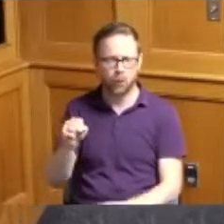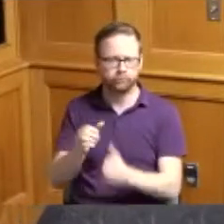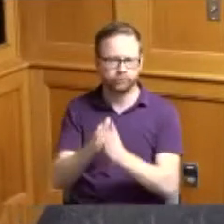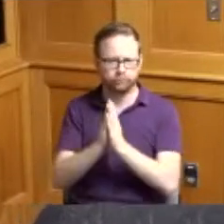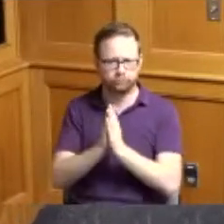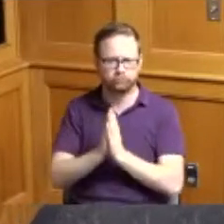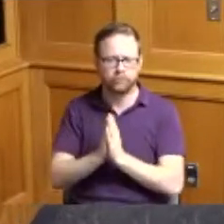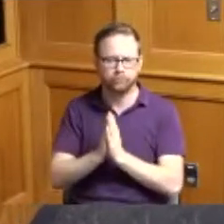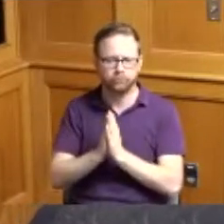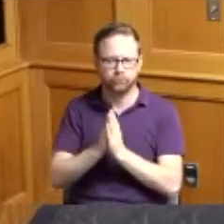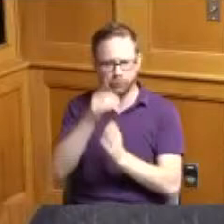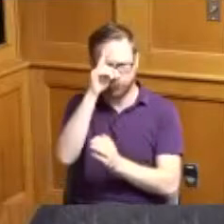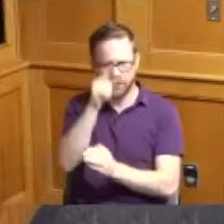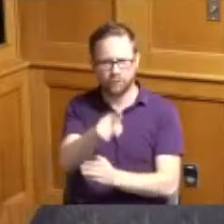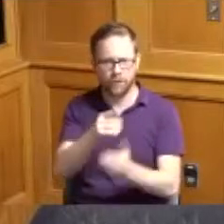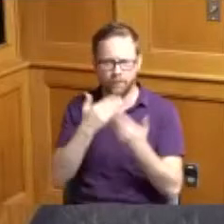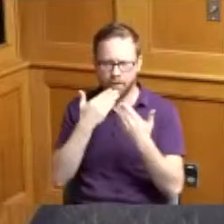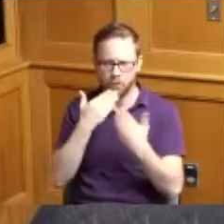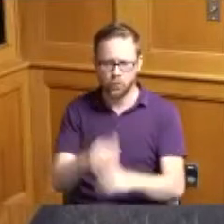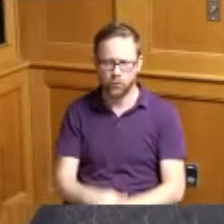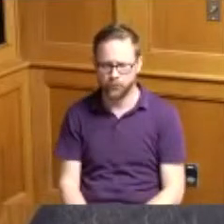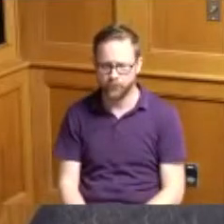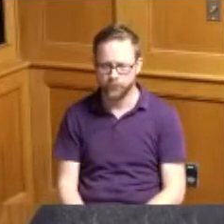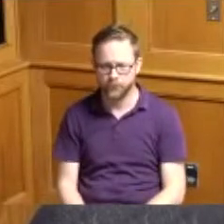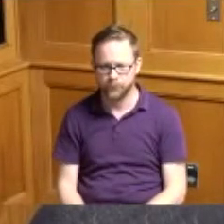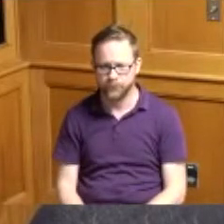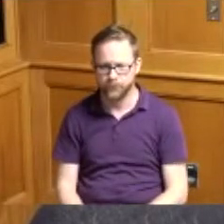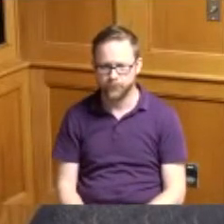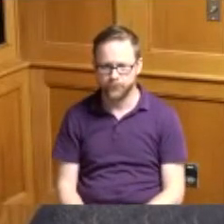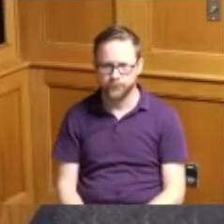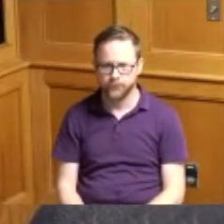for silent prayer foreign